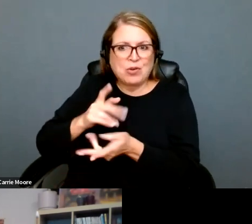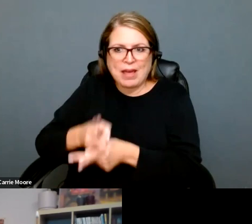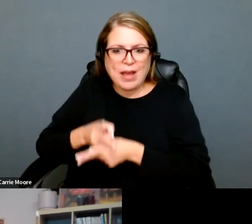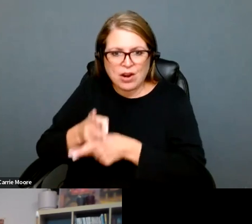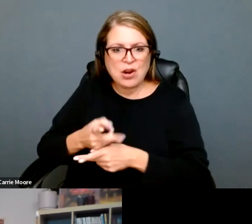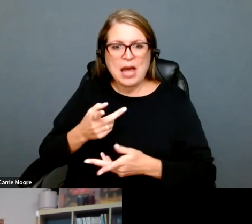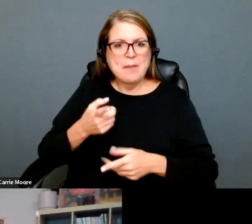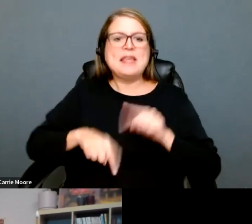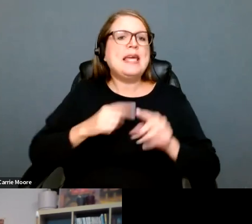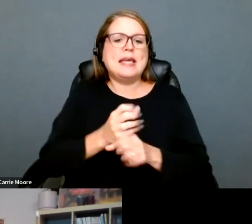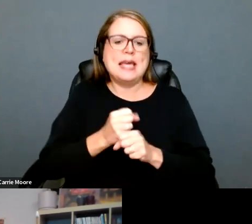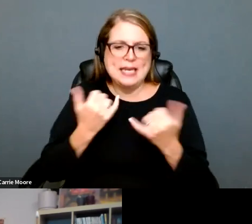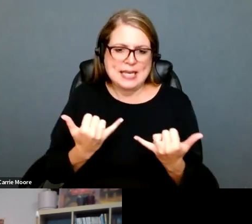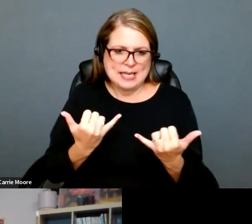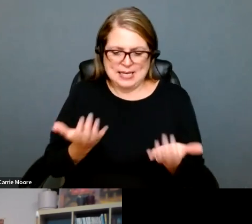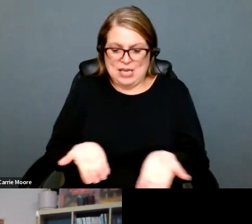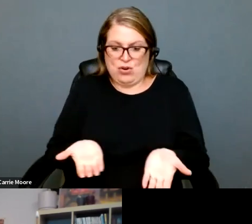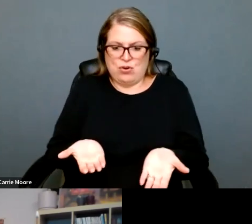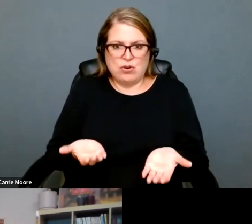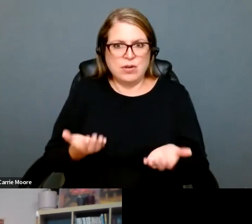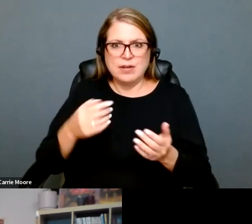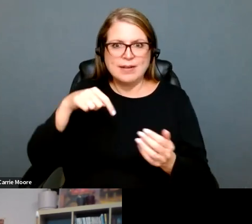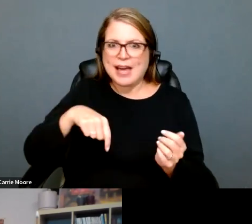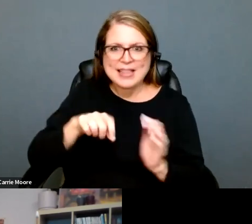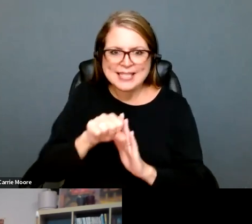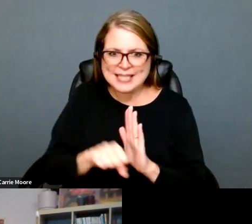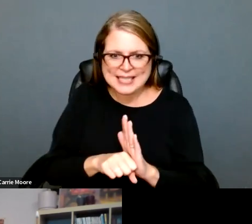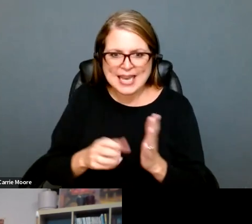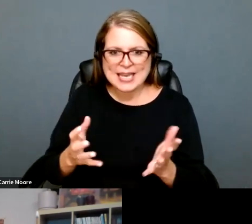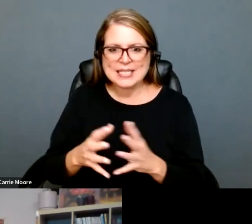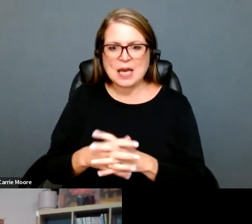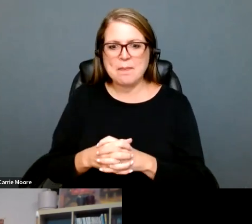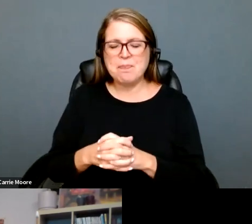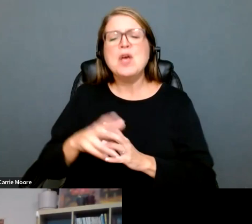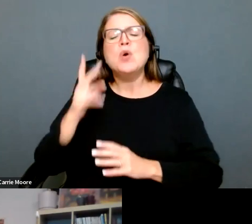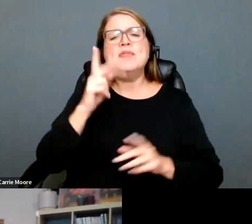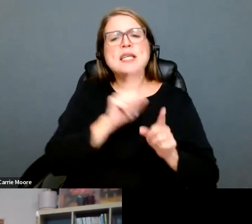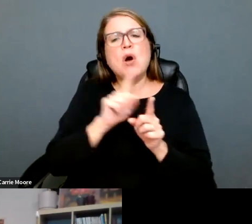need? So this -- and it's frankly beyond just pregnancy. We have seen attacks on gender,